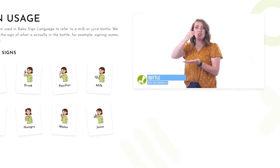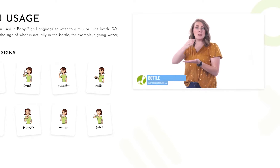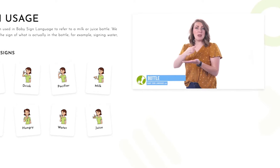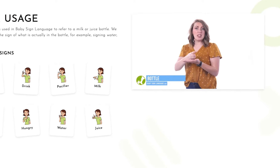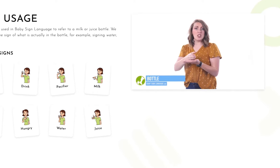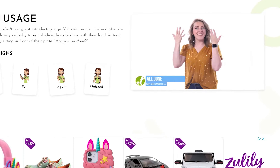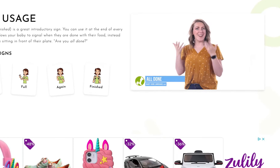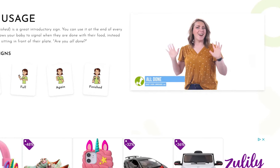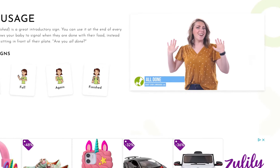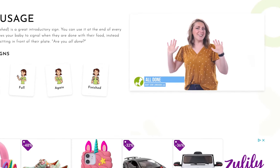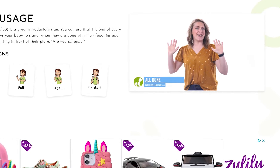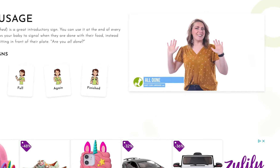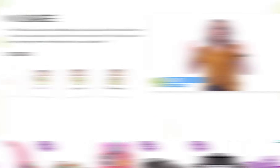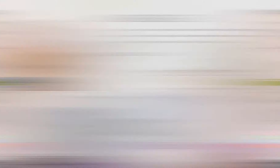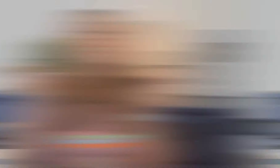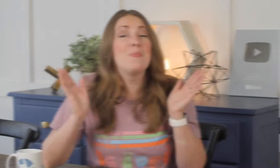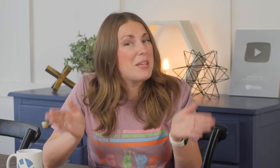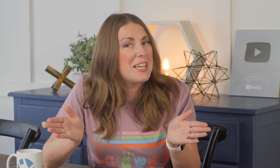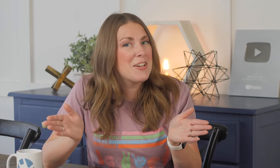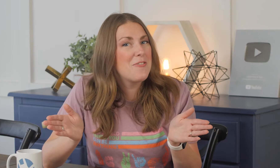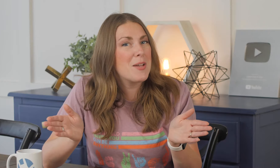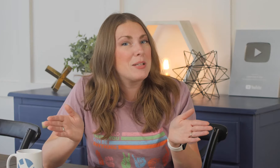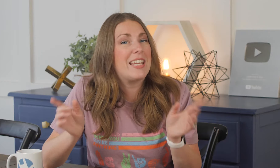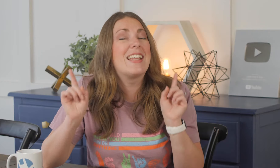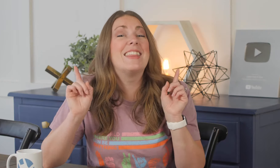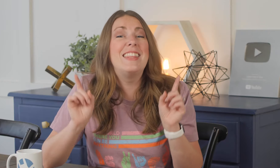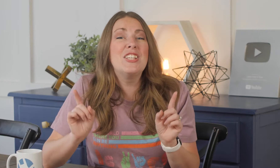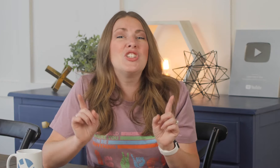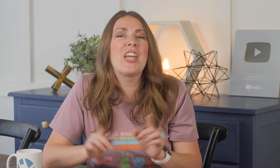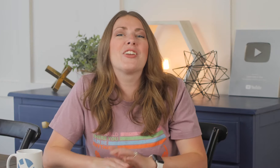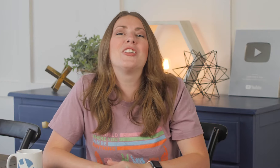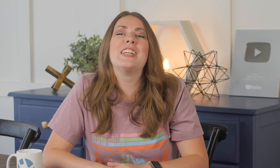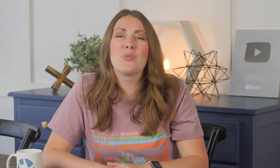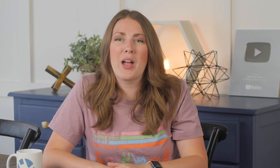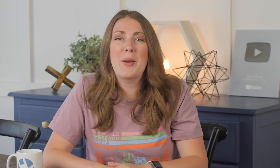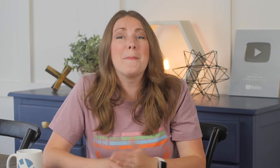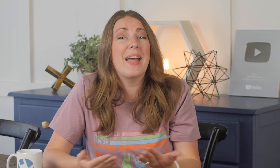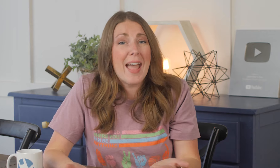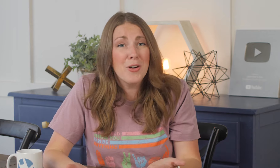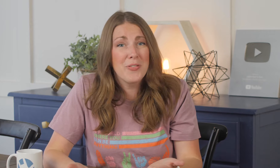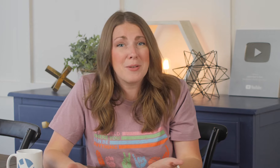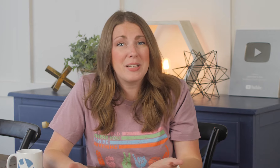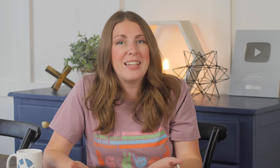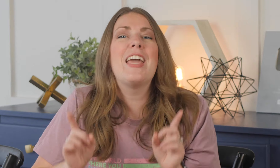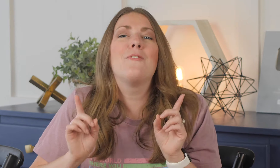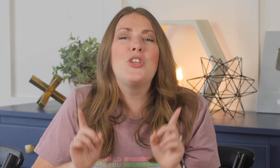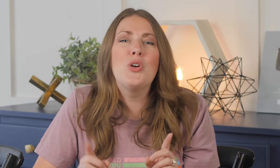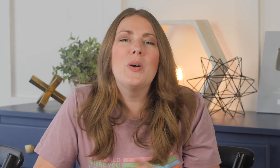can teach your baby today. Speaking of family this channel is run by our family. If you would